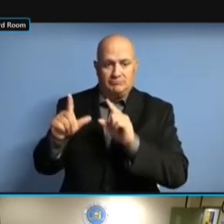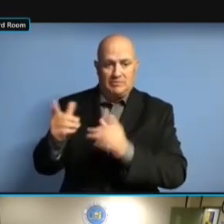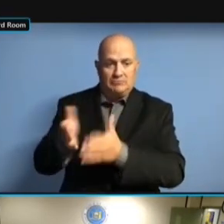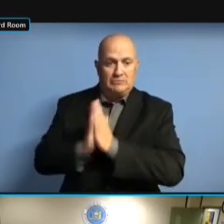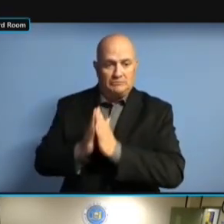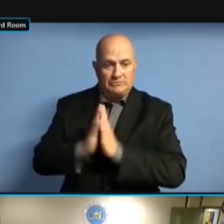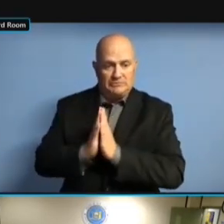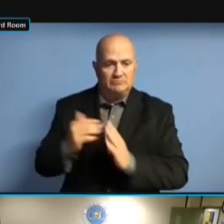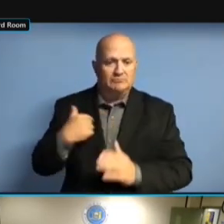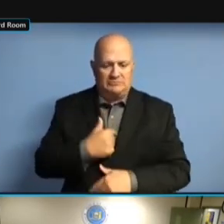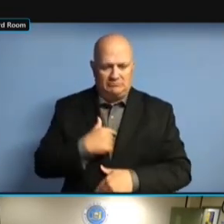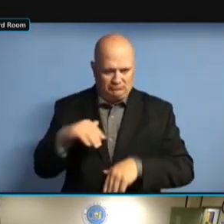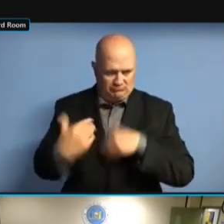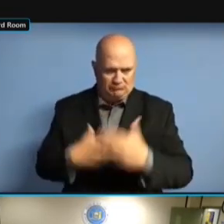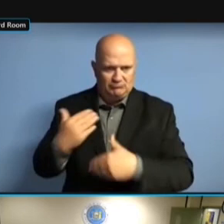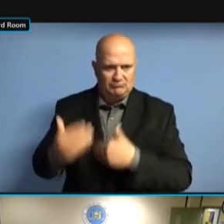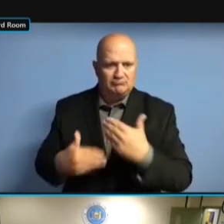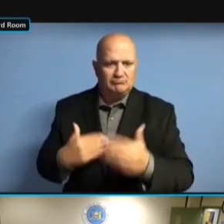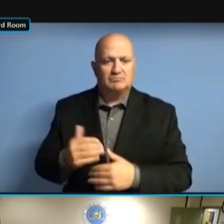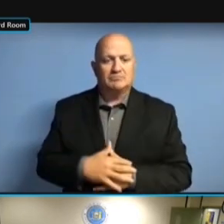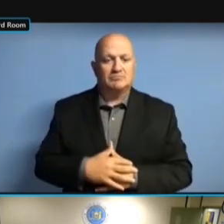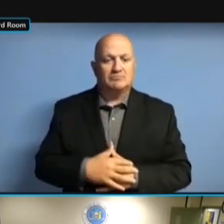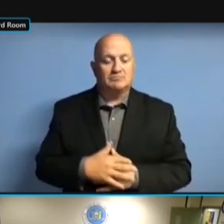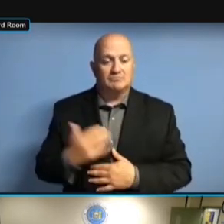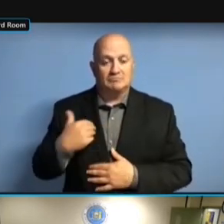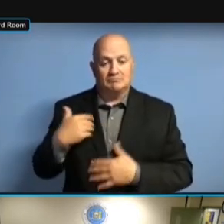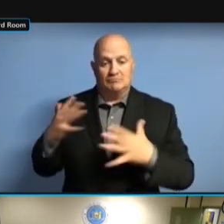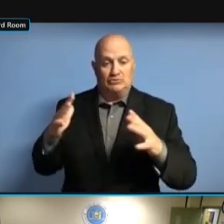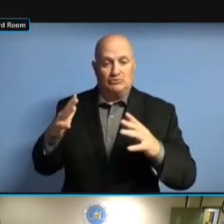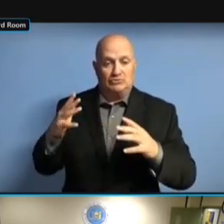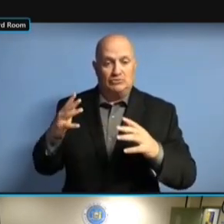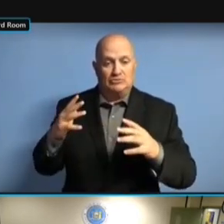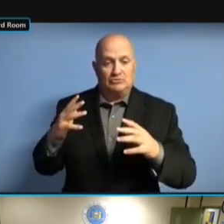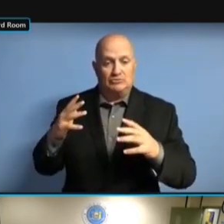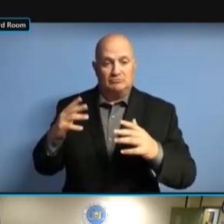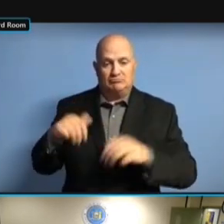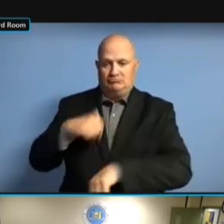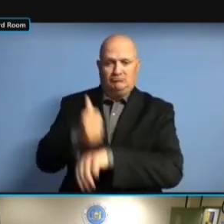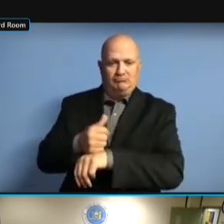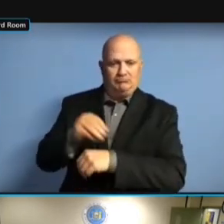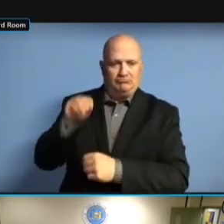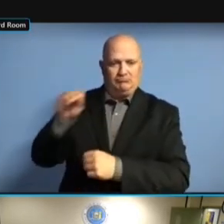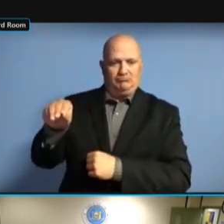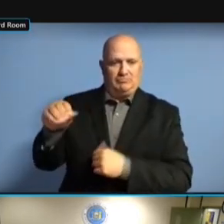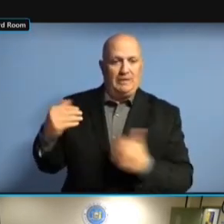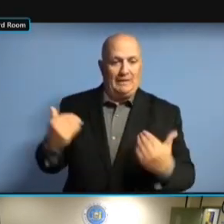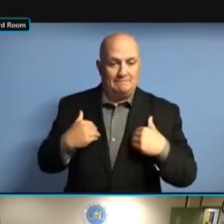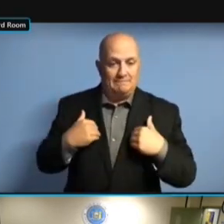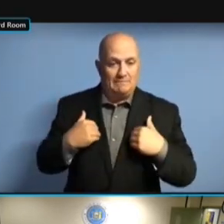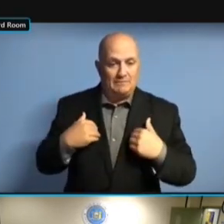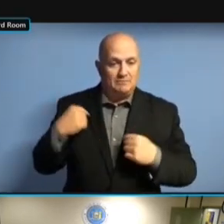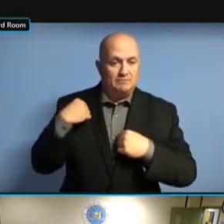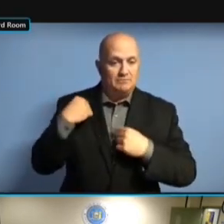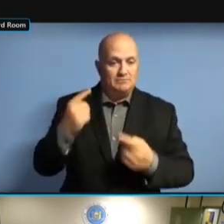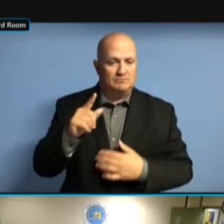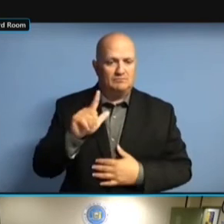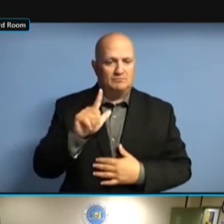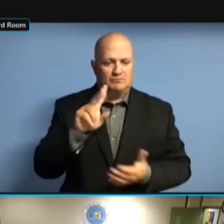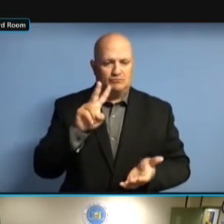SINCE ITS REIMPLEMENTATION. AND WE ARE SINCE ITS REIMPLEMENTATION. AND WE ARE CURRENTLY SINCE ITS REIMPLEMENTATION. AND WE ARE CURRENTLY LOOKING AND WE ARE CURRENTLY LOOKING AND WE ARE CURRENTLY LOOKING INTO AND WE ARE CURRENTLY LOOKING INTO THE AND WE ARE CURRENTLY LOOKING INTO THE NEW AND WE ARE CURRENTLY LOOKING INTO THE NEW TRACKING INTO THE NEW TRACKING INTO THE NEW TRACKING REQUIREMENTS INTO THE NEW TRACKING REQUIREMENTS AROUND INTO THE NEW TRACKING REQUIREMENTS AROUND ABSENTEE REQUIREMENTS AROUND ABSENTEE REQUIREMENTS AROUND ABSENTEE BALLOT REQUIREMENTS AROUND ABSENTEE BALLOT REQUESTS REQUIREMENTS AROUND ABSENTEE BALLOT REQUESTS AND REQUIREMENTS AROUND ABSENTEE BALLOT REQUESTS AND WE'LL REQUIREMENTS AROUND ABSENTEE BALLOT REQUESTS AND WE'LL BE BALLOT REQUESTS AND WE'LL BE BALLOT REQUESTS AND WE'LL BE WORKING BALLOT REQUESTS AND WE'LL BE WORKING WITH